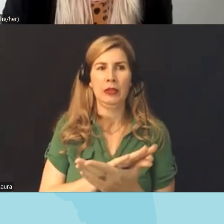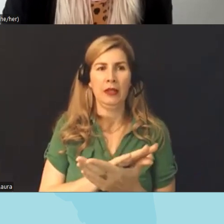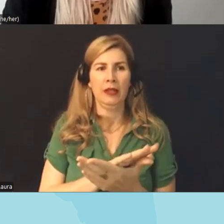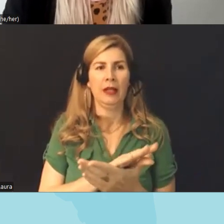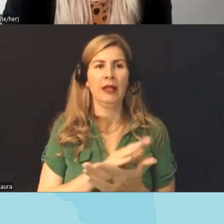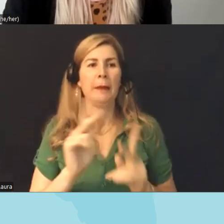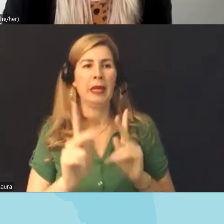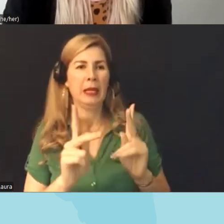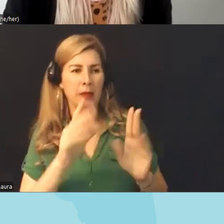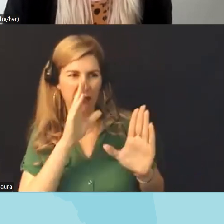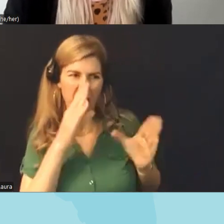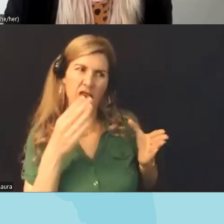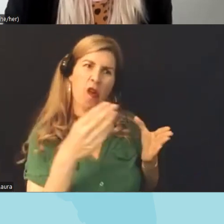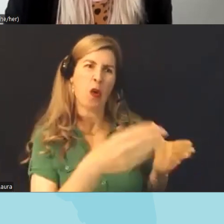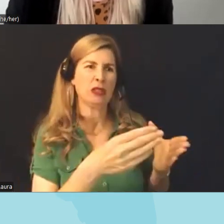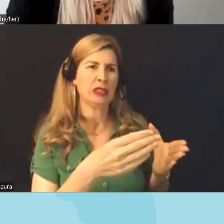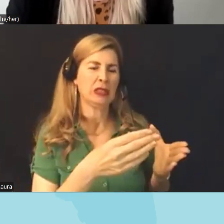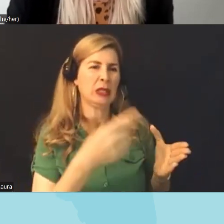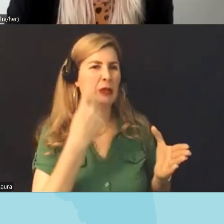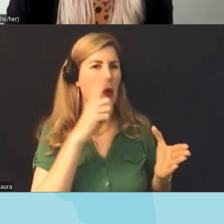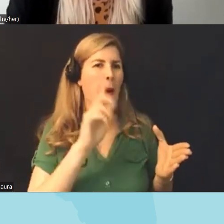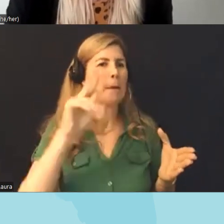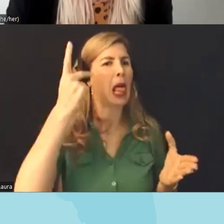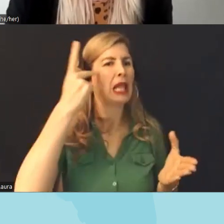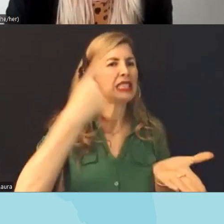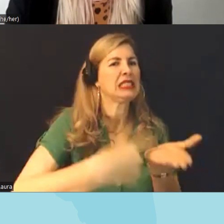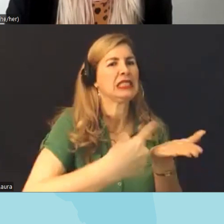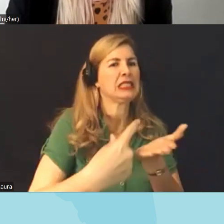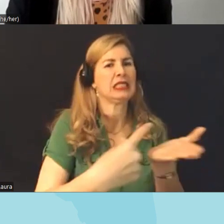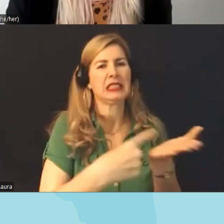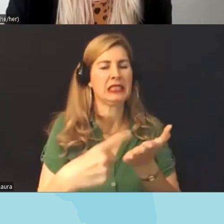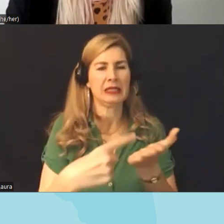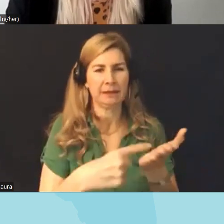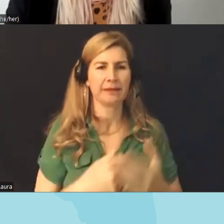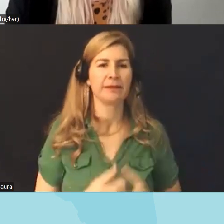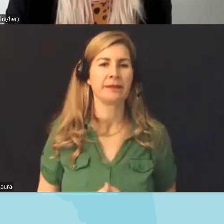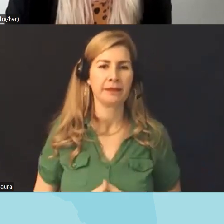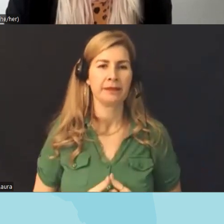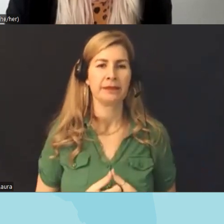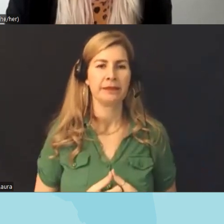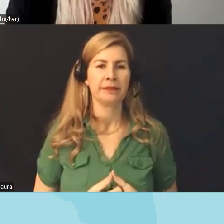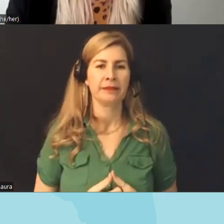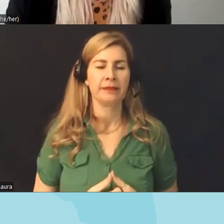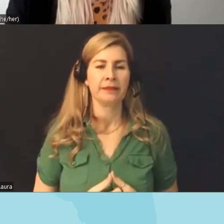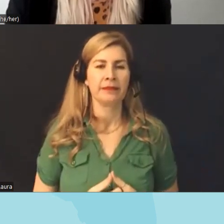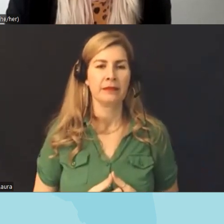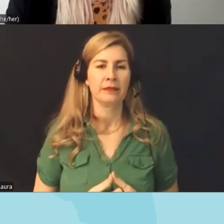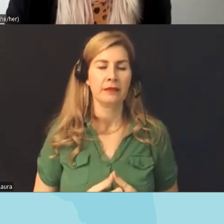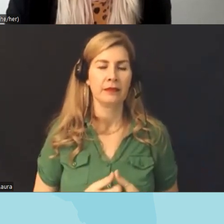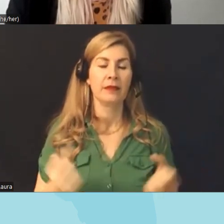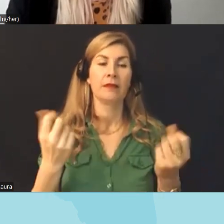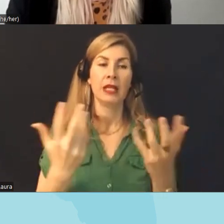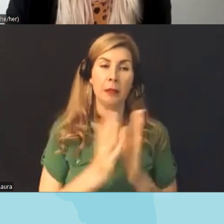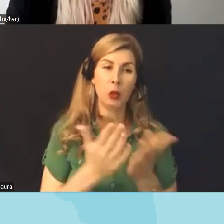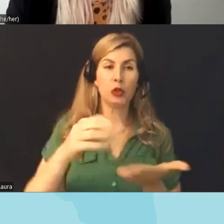for uh regressive politics and political gain plan and uh books and and students are the victims of